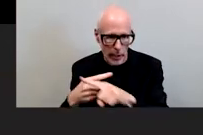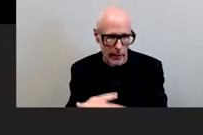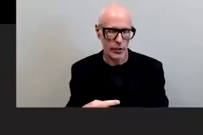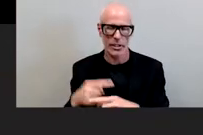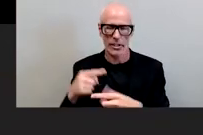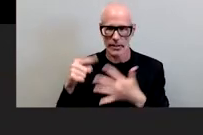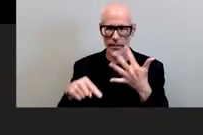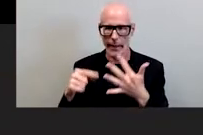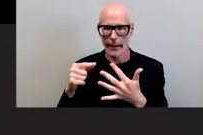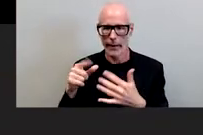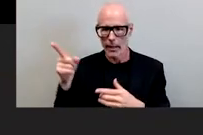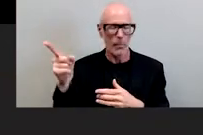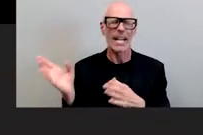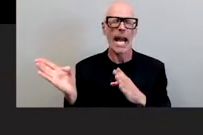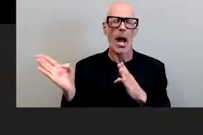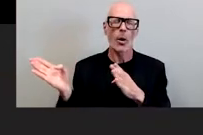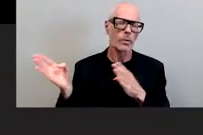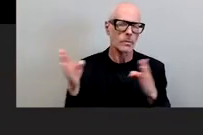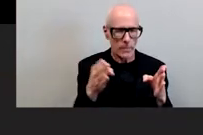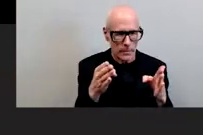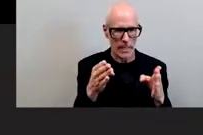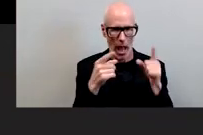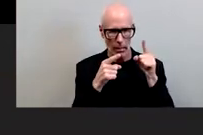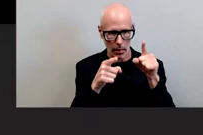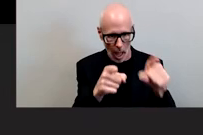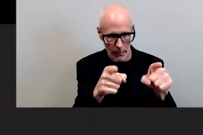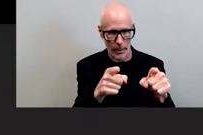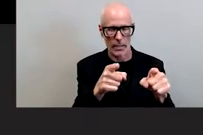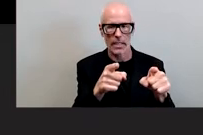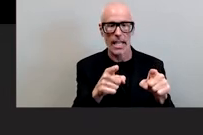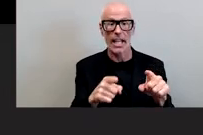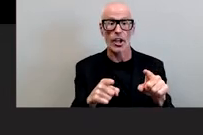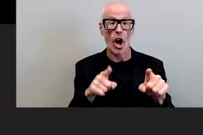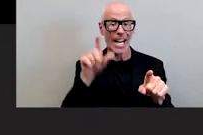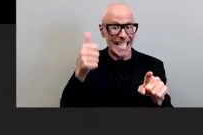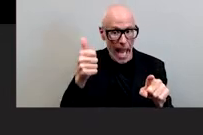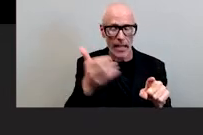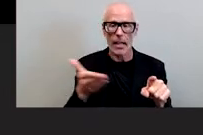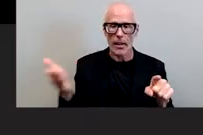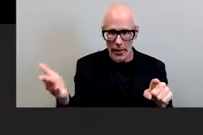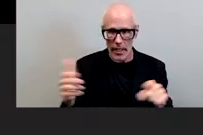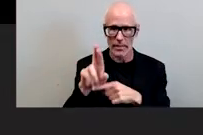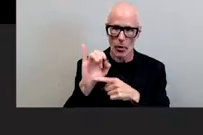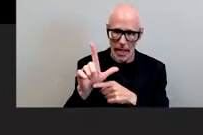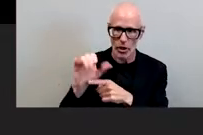but let's let's let's bring this into alignment here are 10 things that racial equity requires